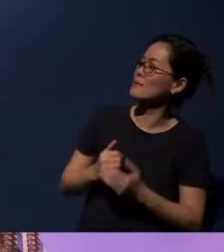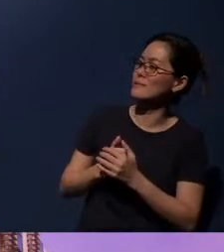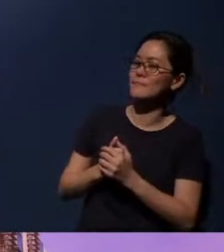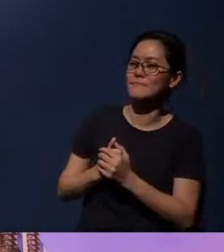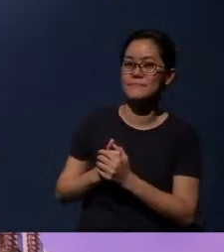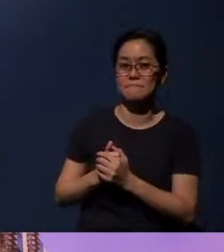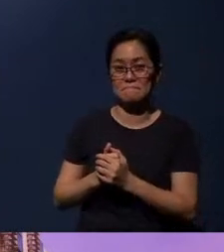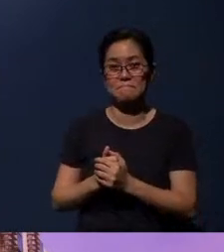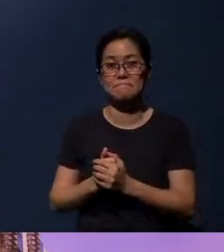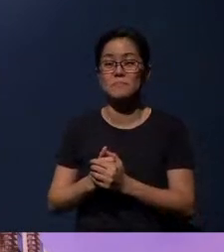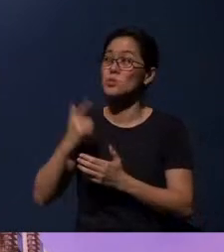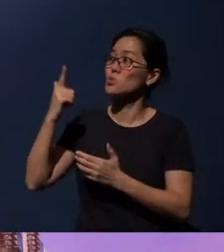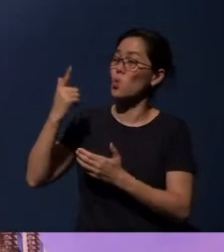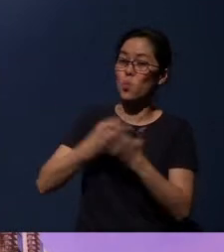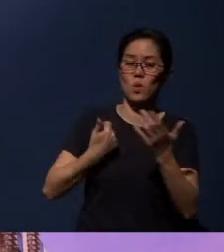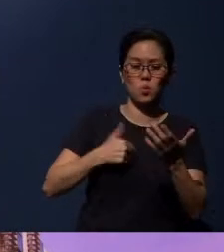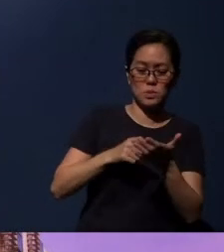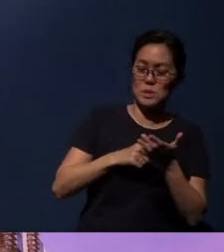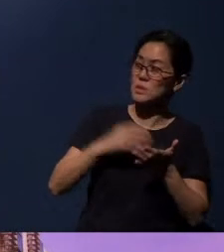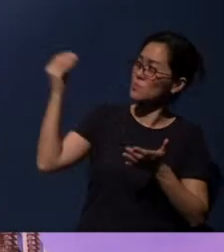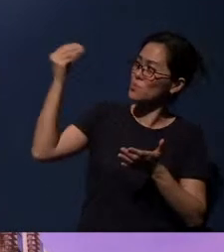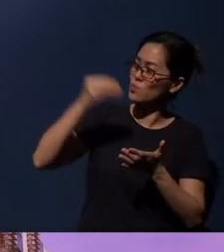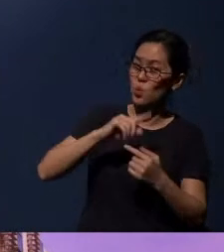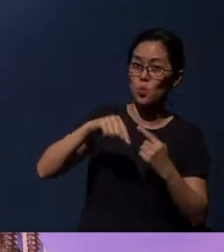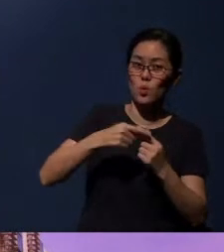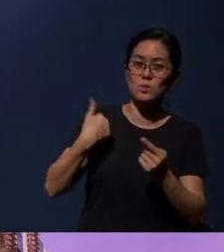for providing what we need and when we need it.